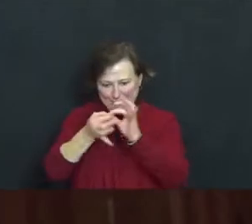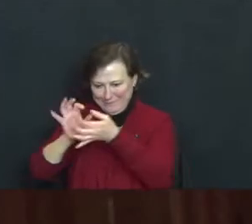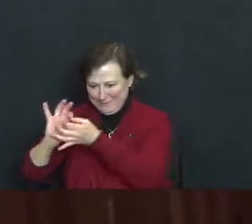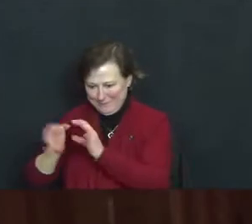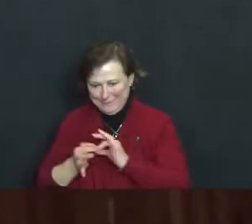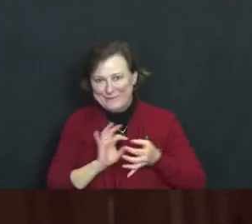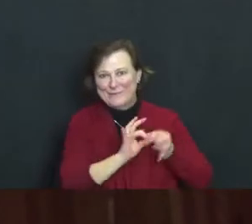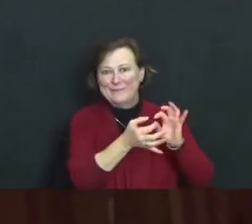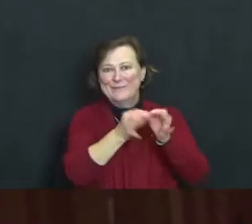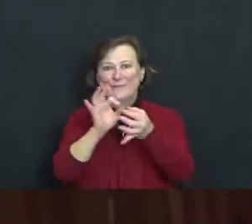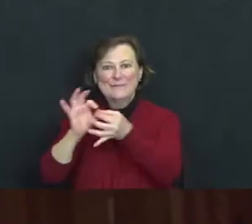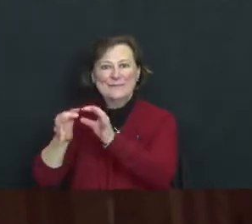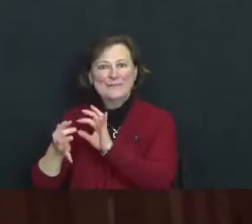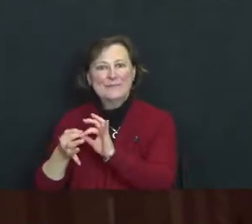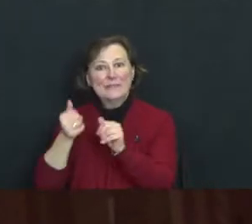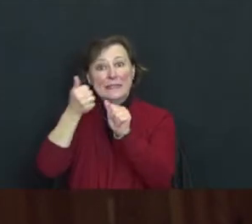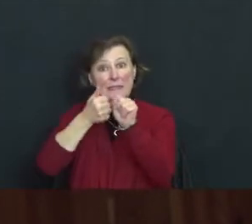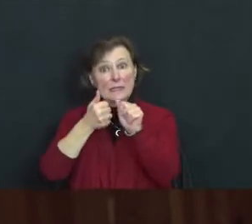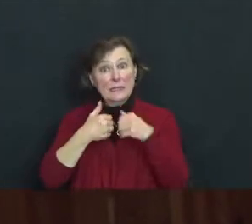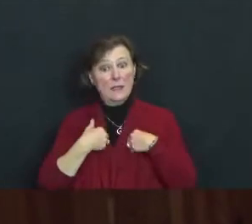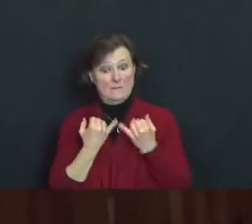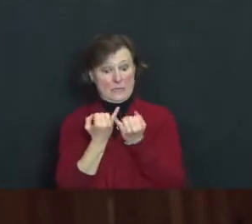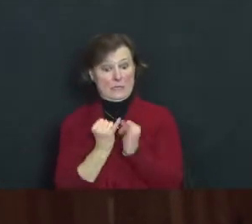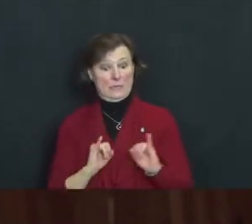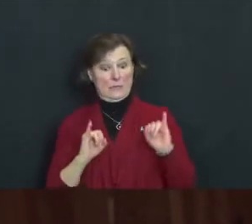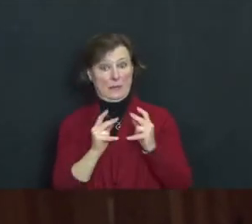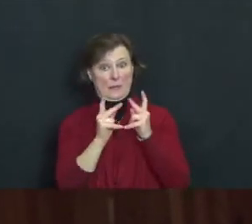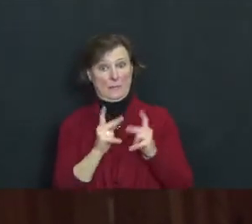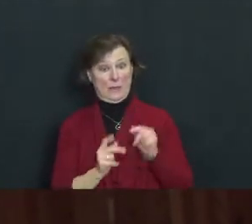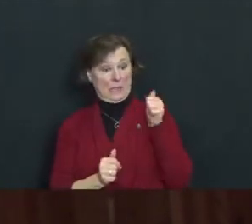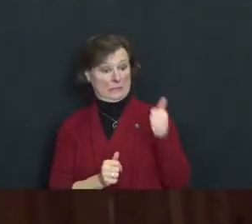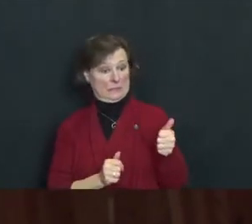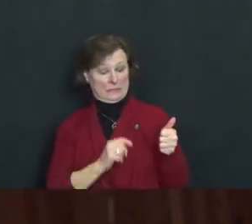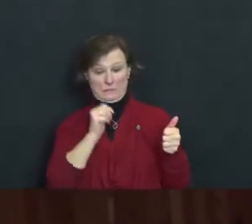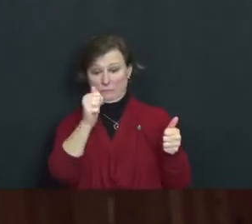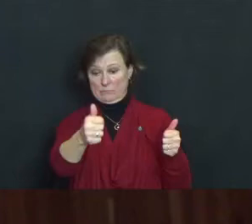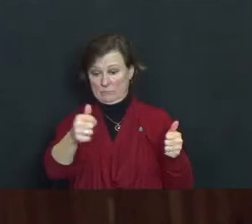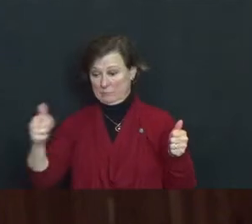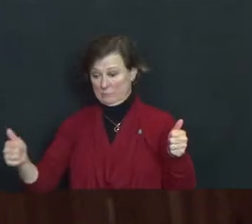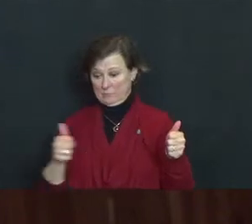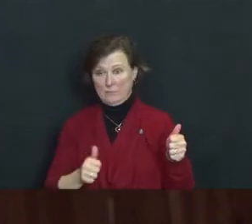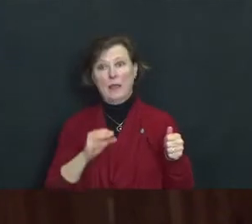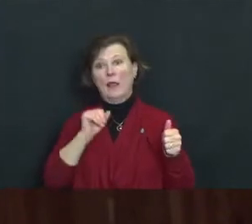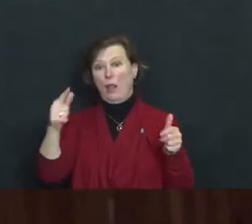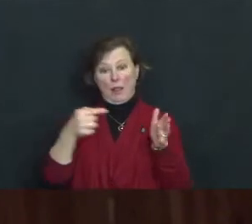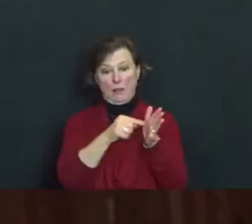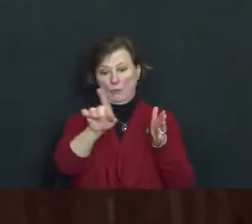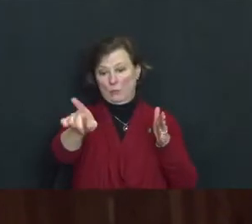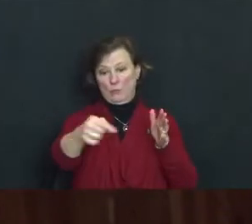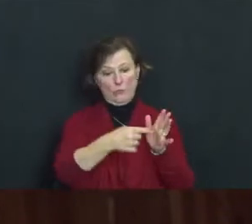Each has an independent place within the net and we all reflect and influence each other.